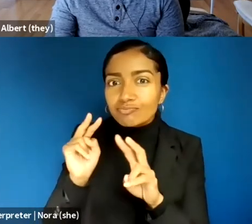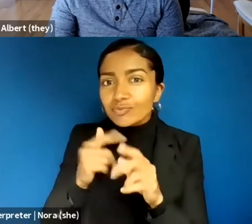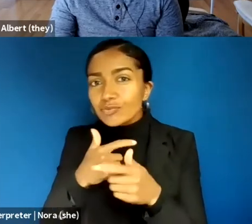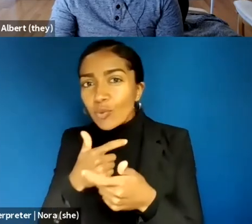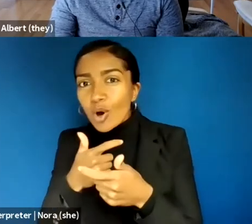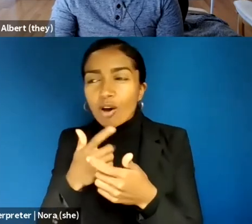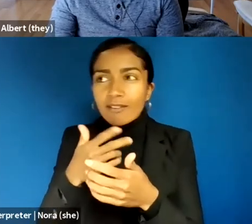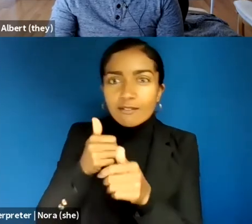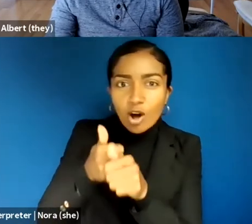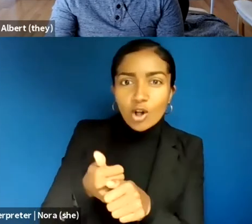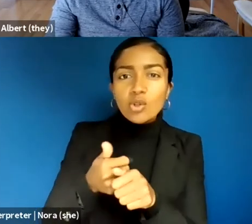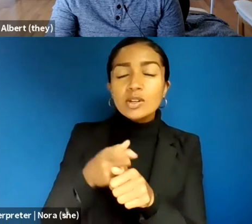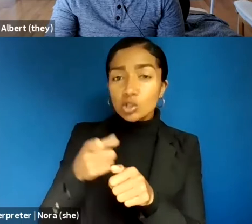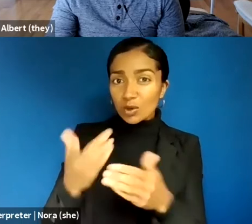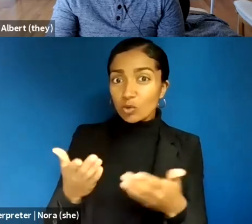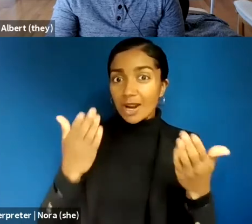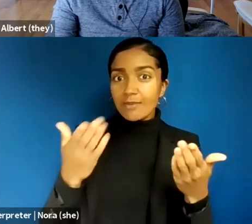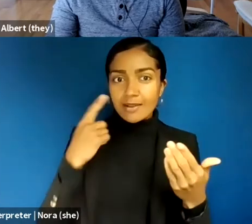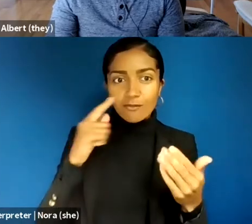in free expression. We talked about this a little bit, but yeah, very much curious about whether there's stuff that you've been reading or thinking about and would recommend to others.